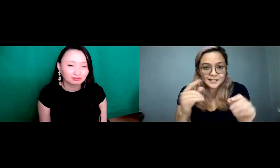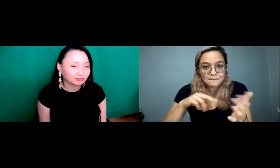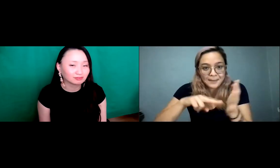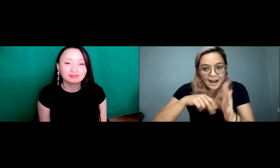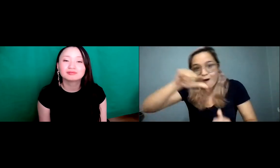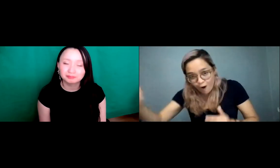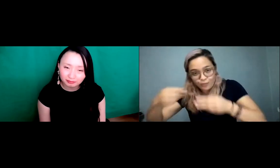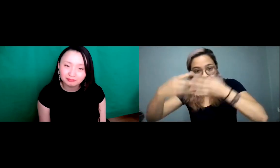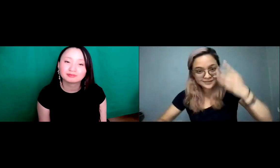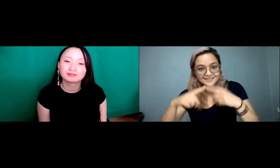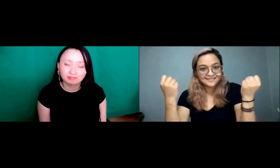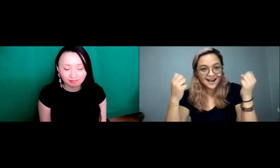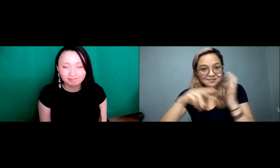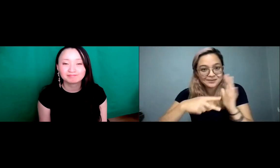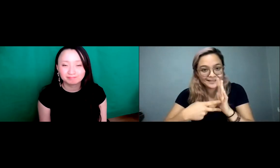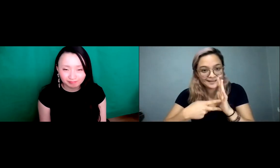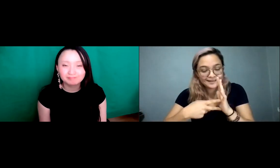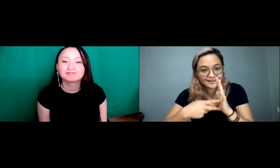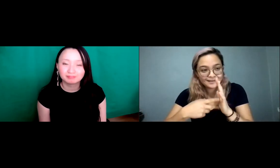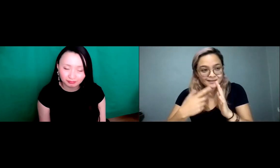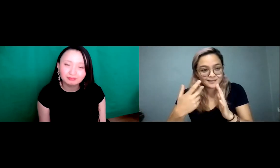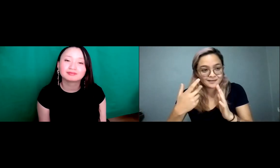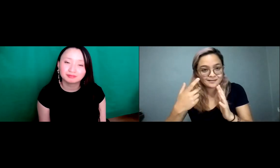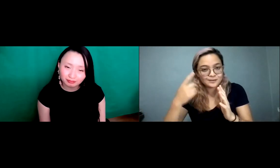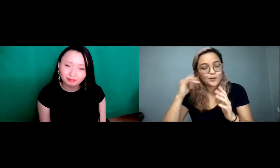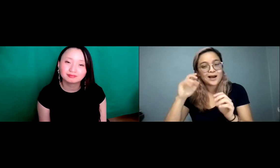but it's not not in another language not in another country.